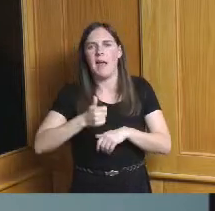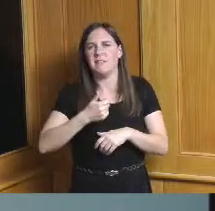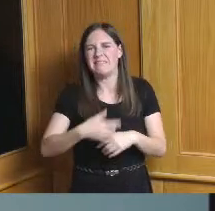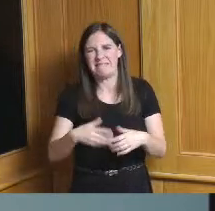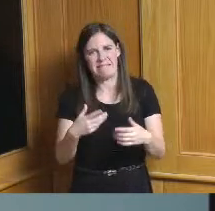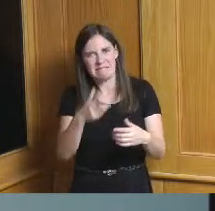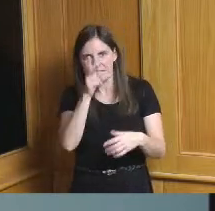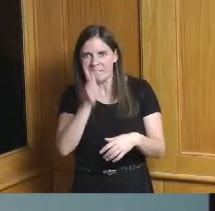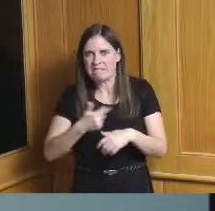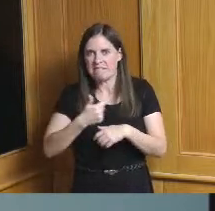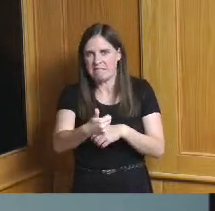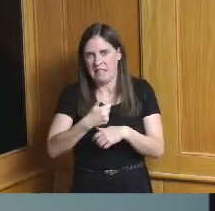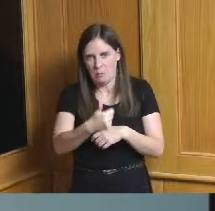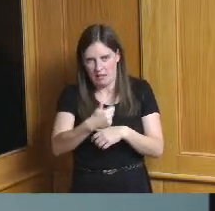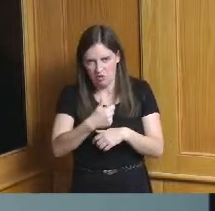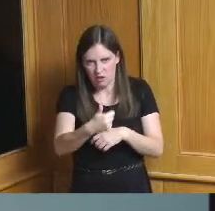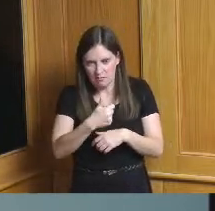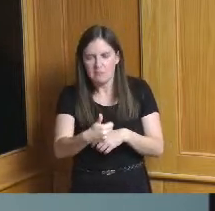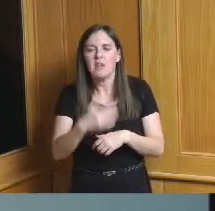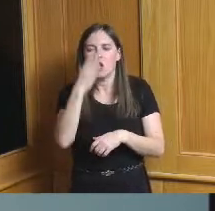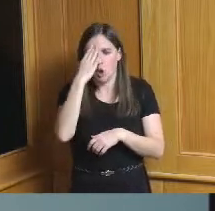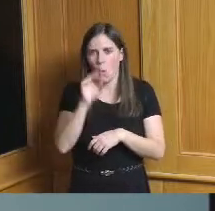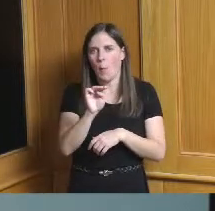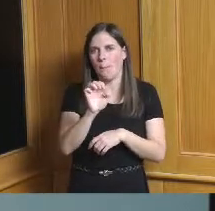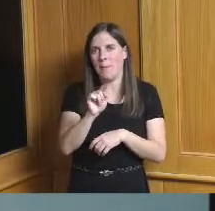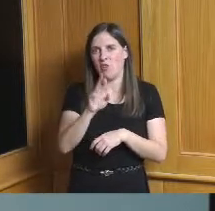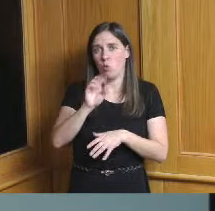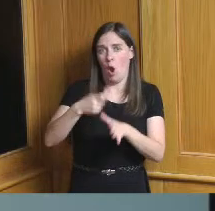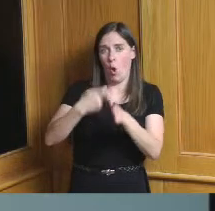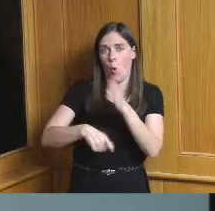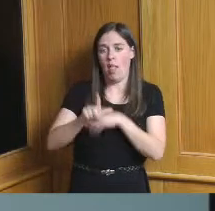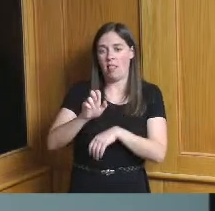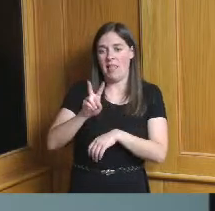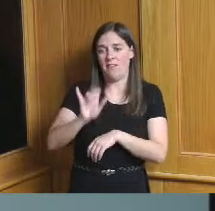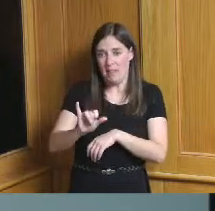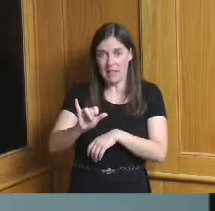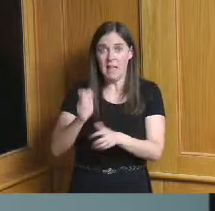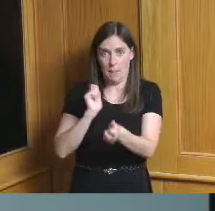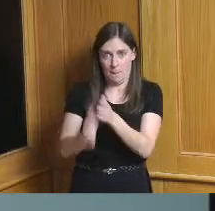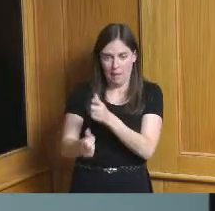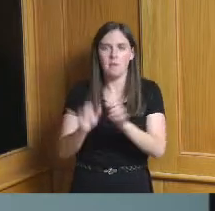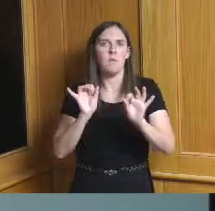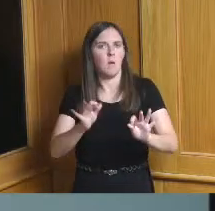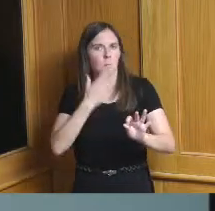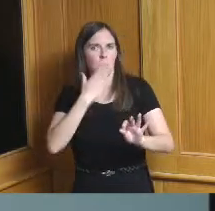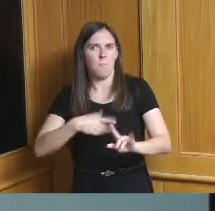we think the passage of the metro levy is a huge step forward and a really positive development